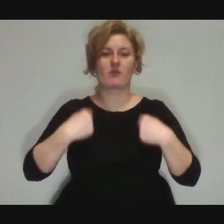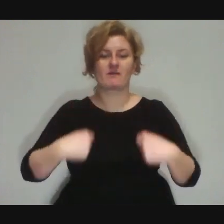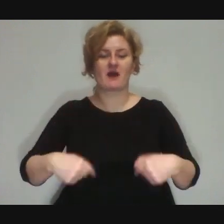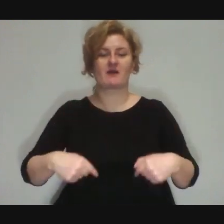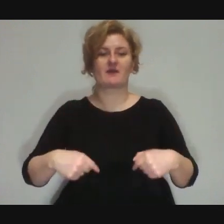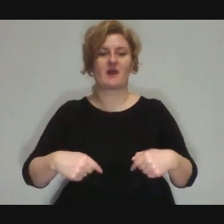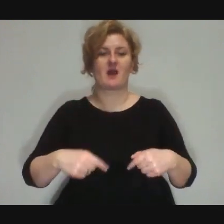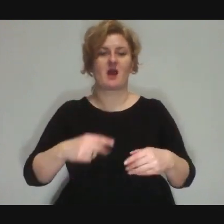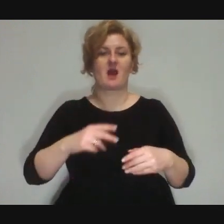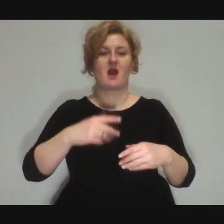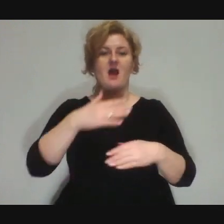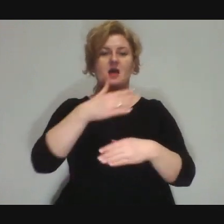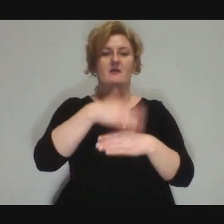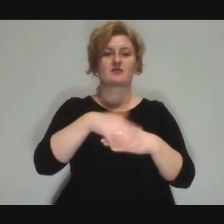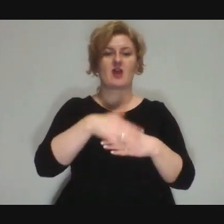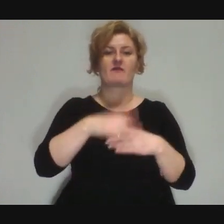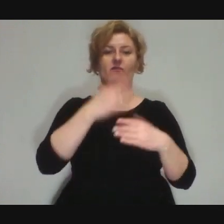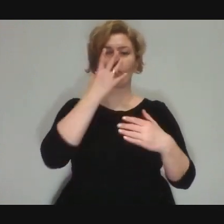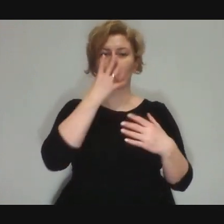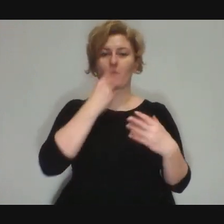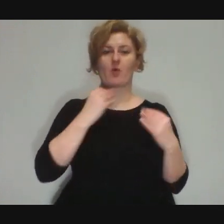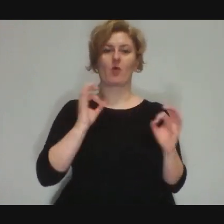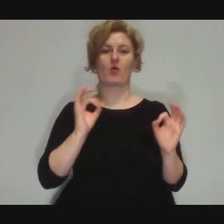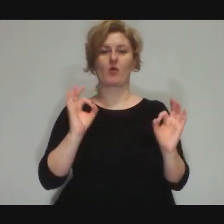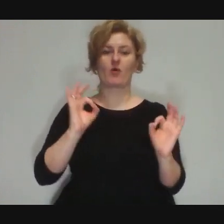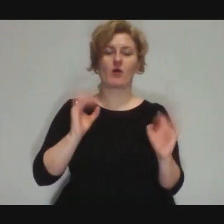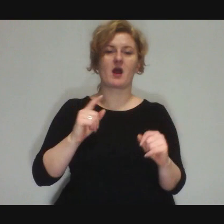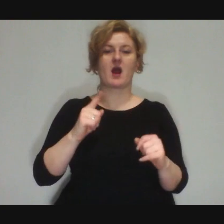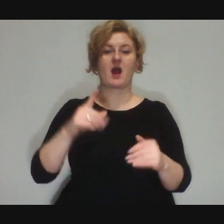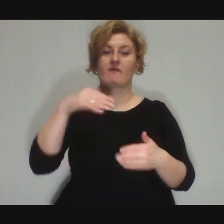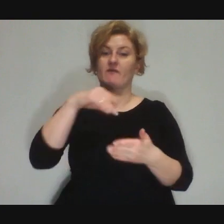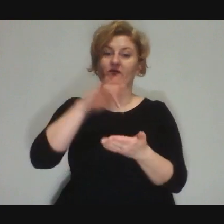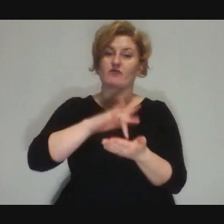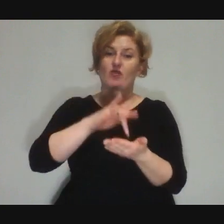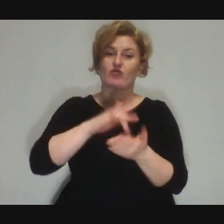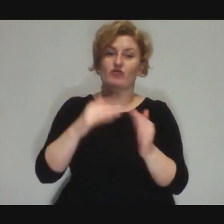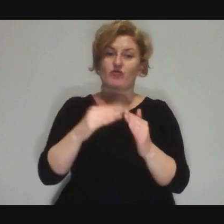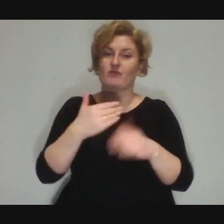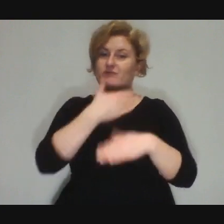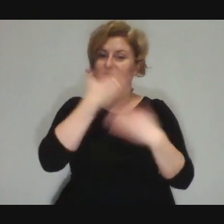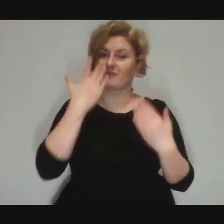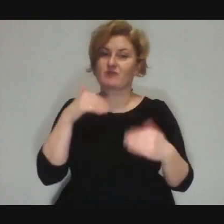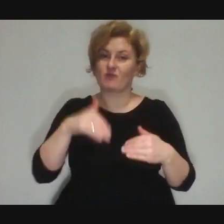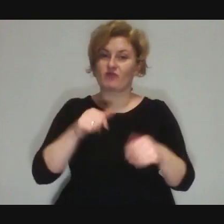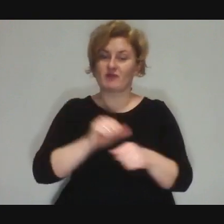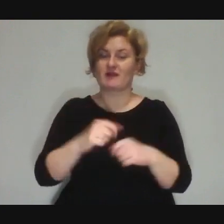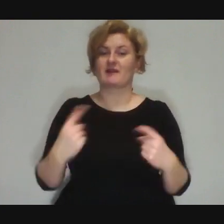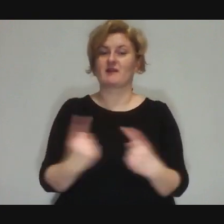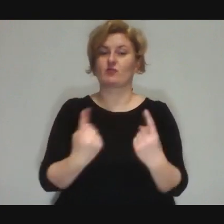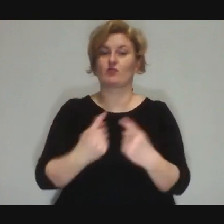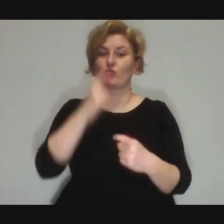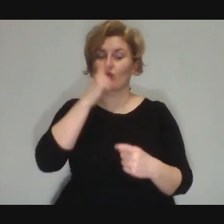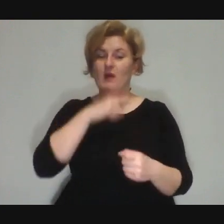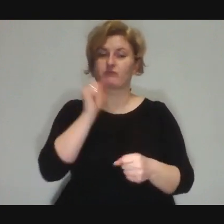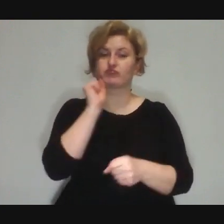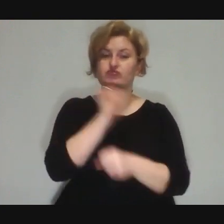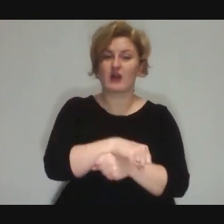on the outside it looks cool, it doesn't mean that there are no pathological situations in the family, because there might be... And physical and psychological violence...